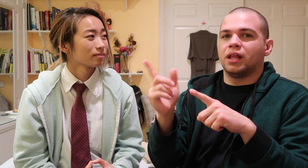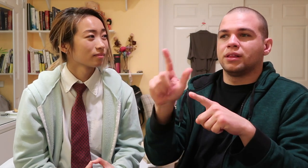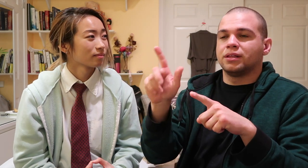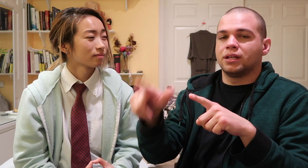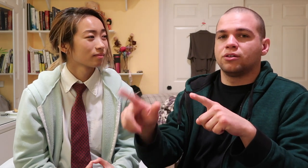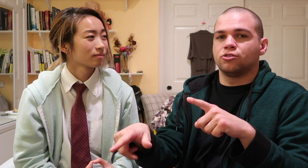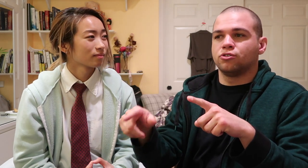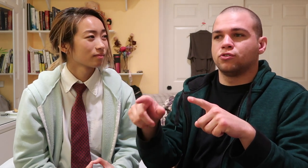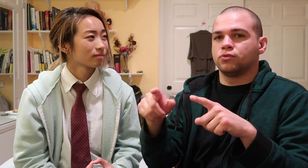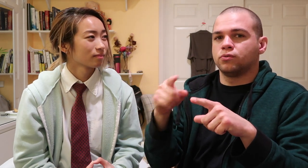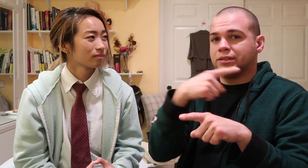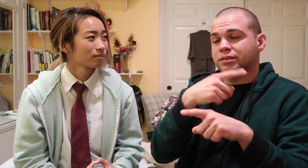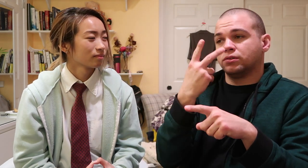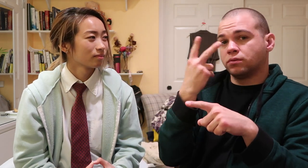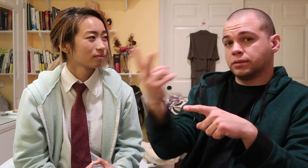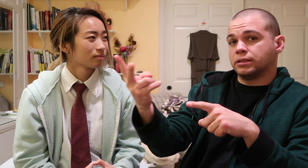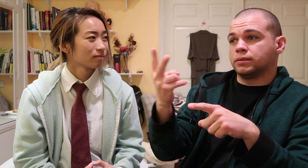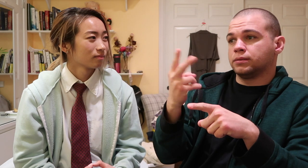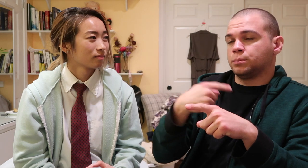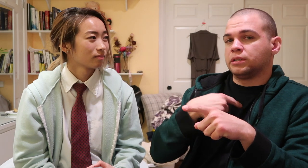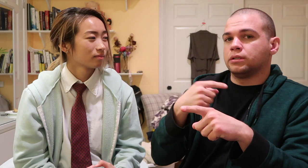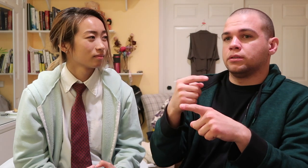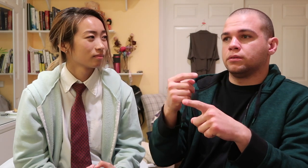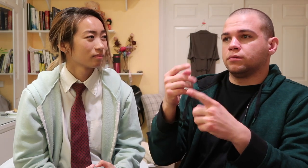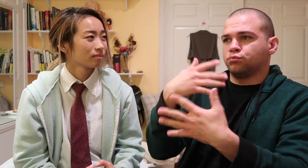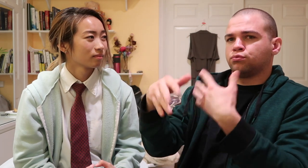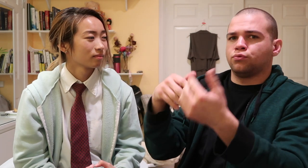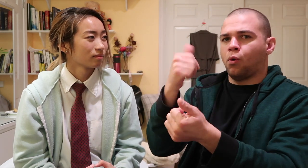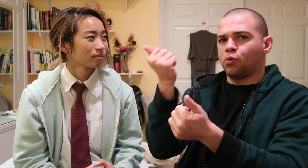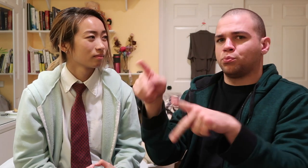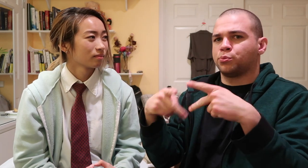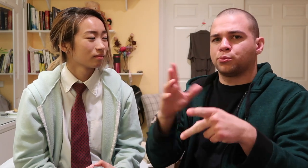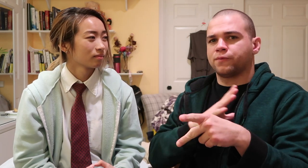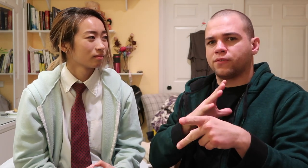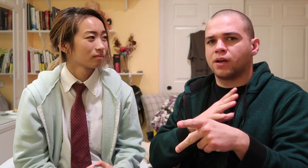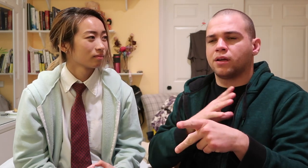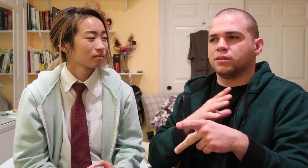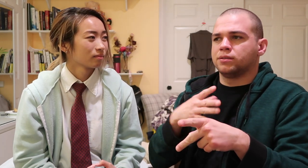but later he would see me interacting with other people fine